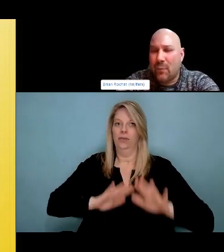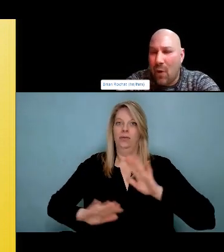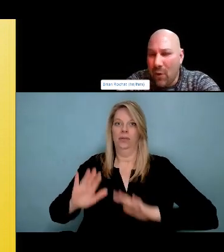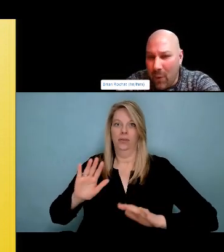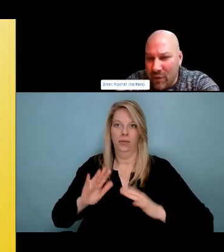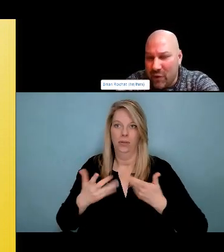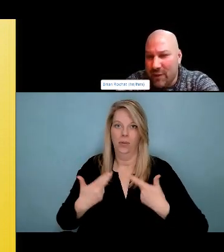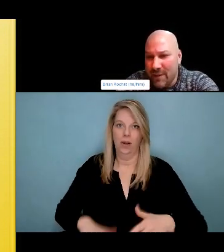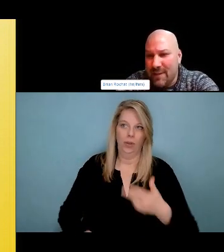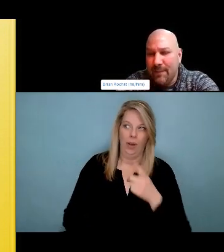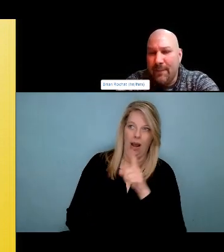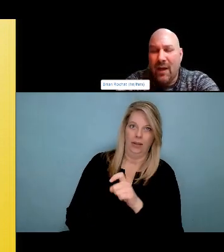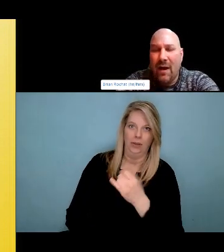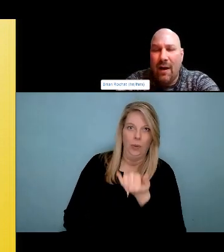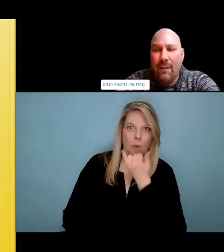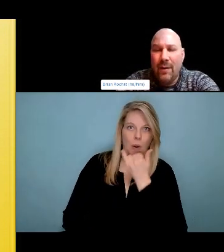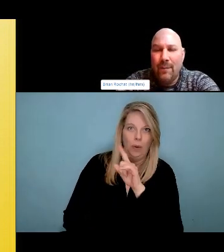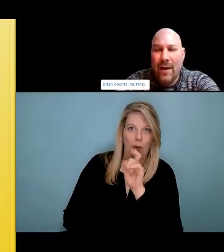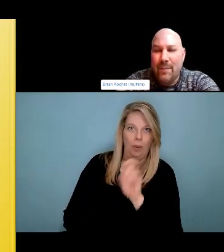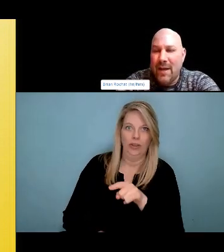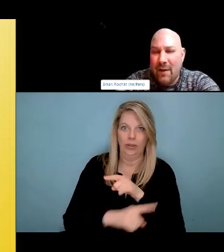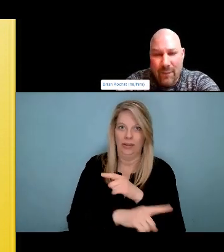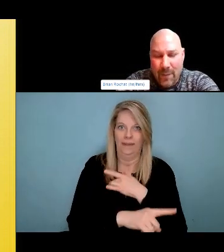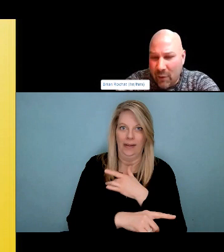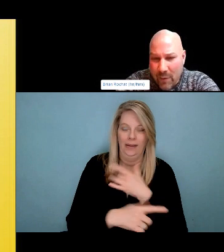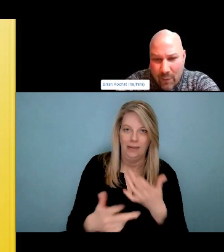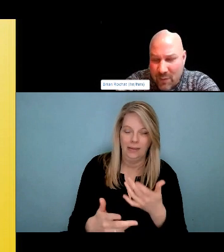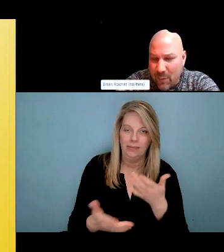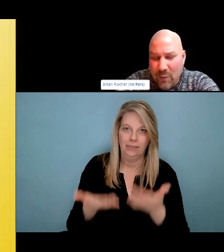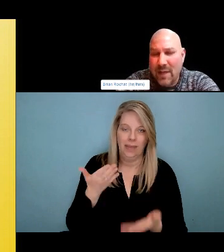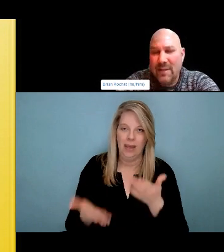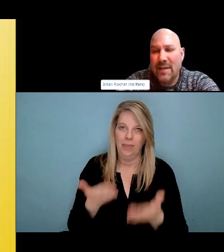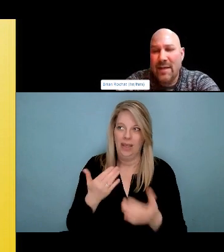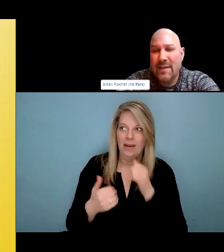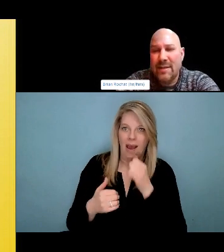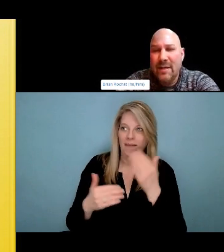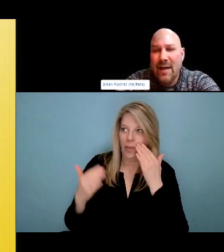You can't come here because you're using drugs. It's very difficult for people.